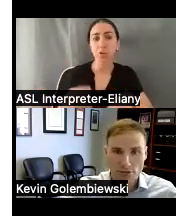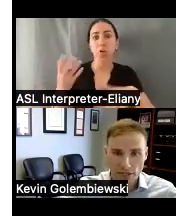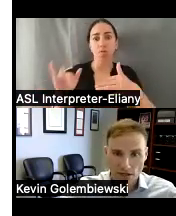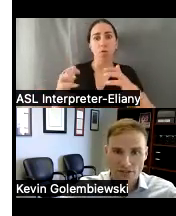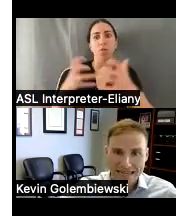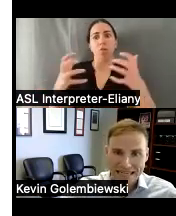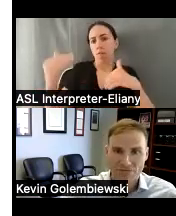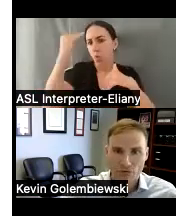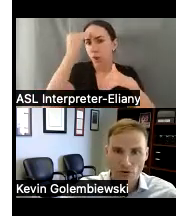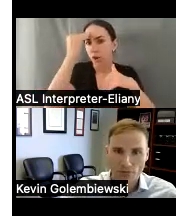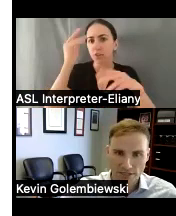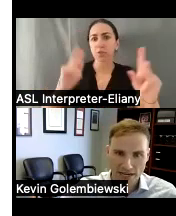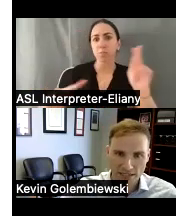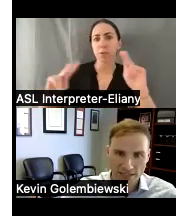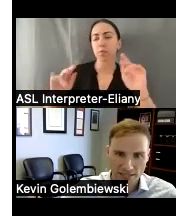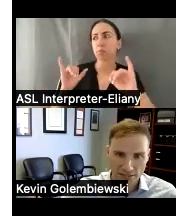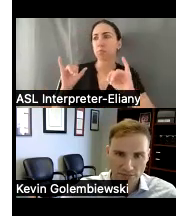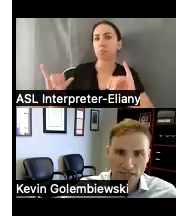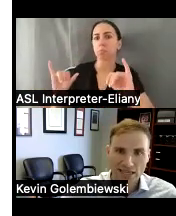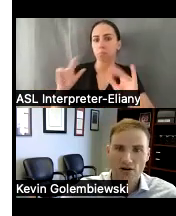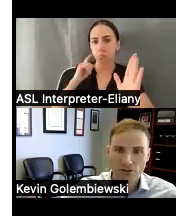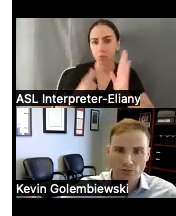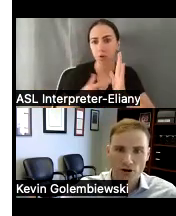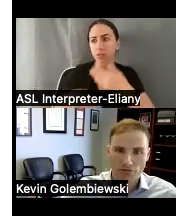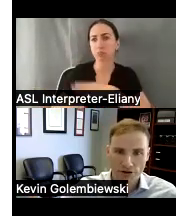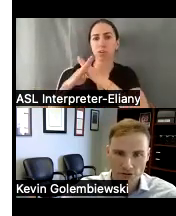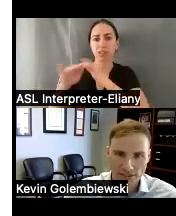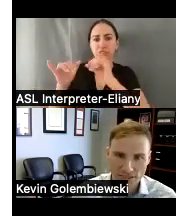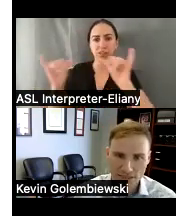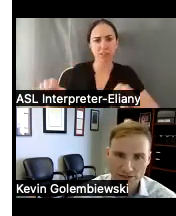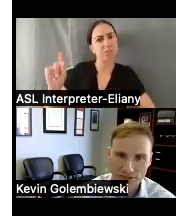the public of the need for a protection system and also among Federal legislators